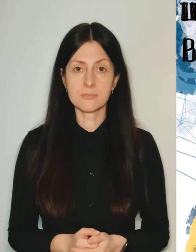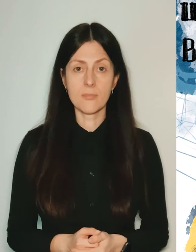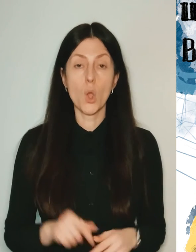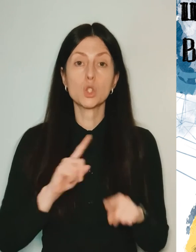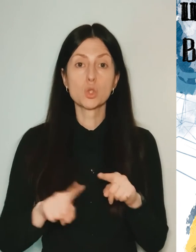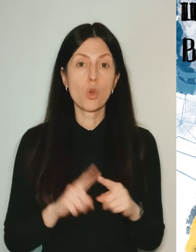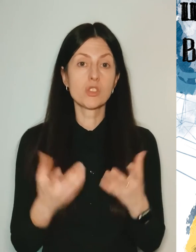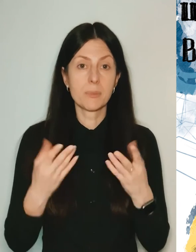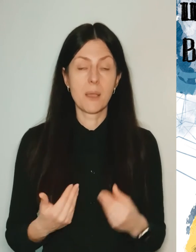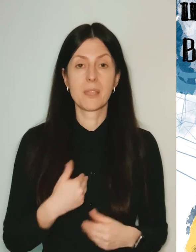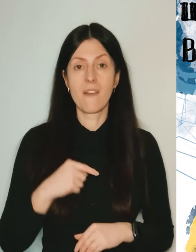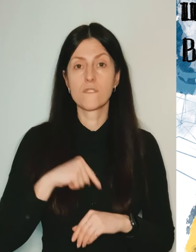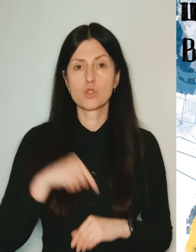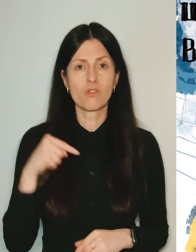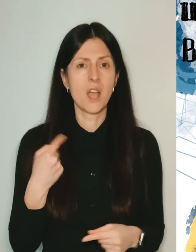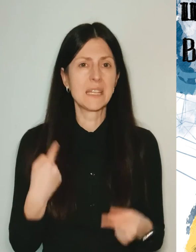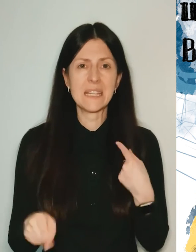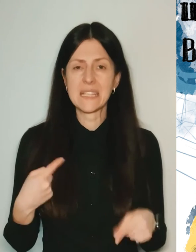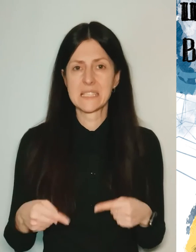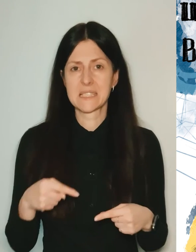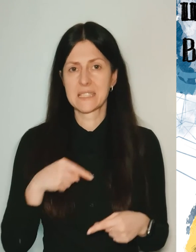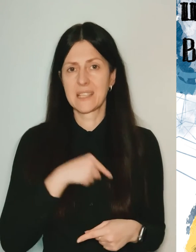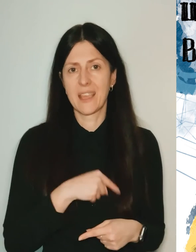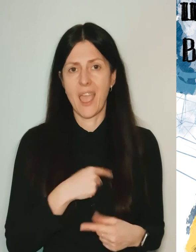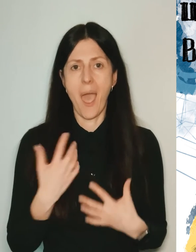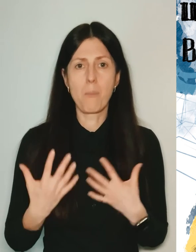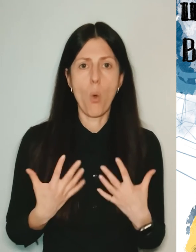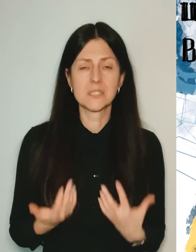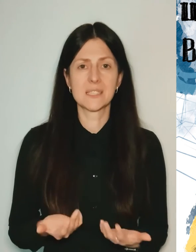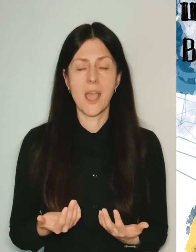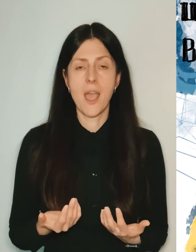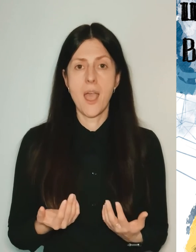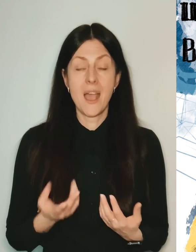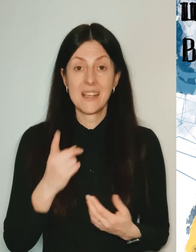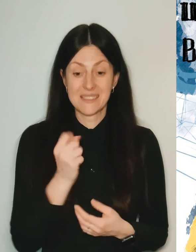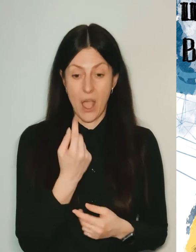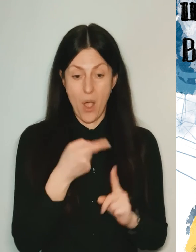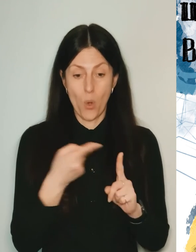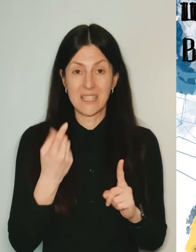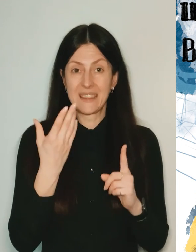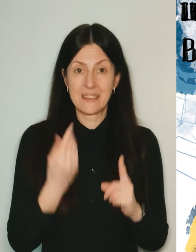Every day I feel different emotions, the whole range in one day, as in a year.